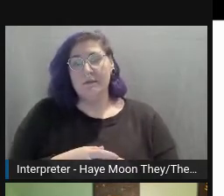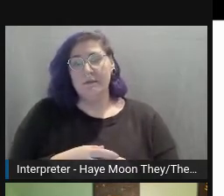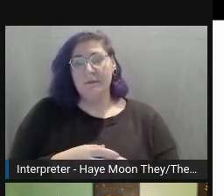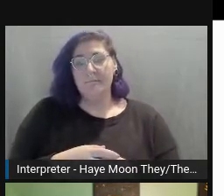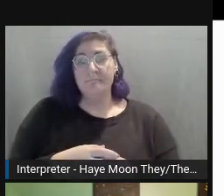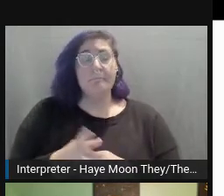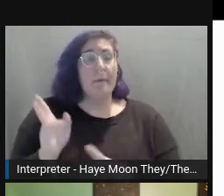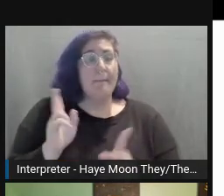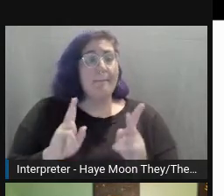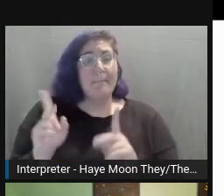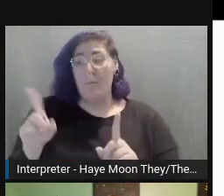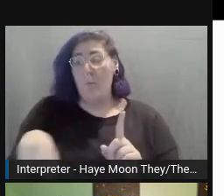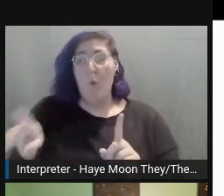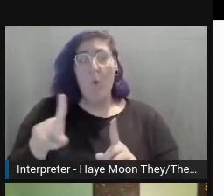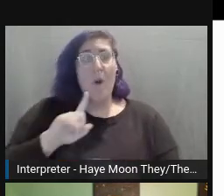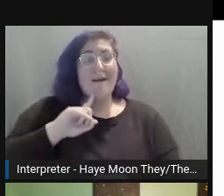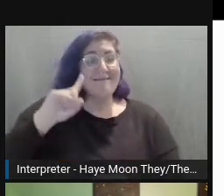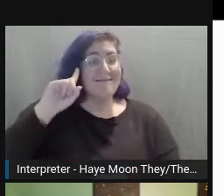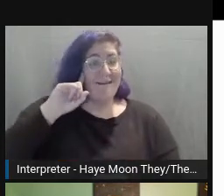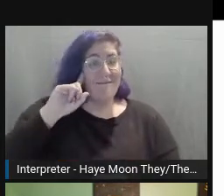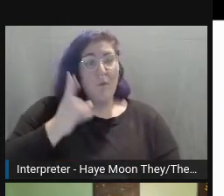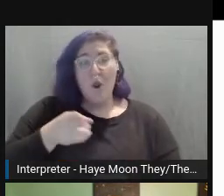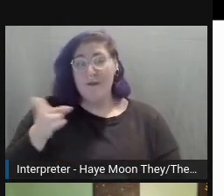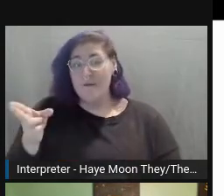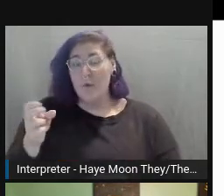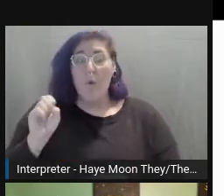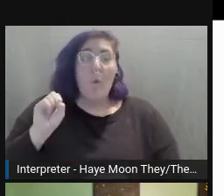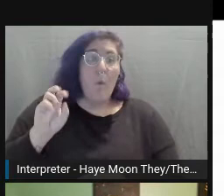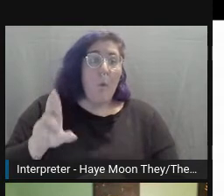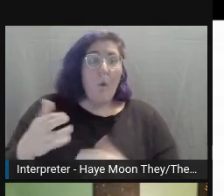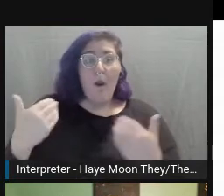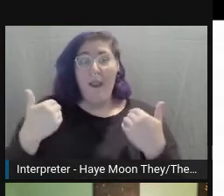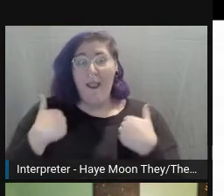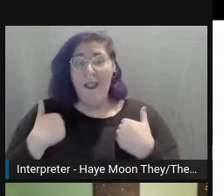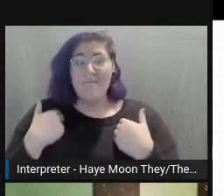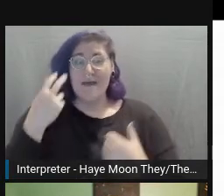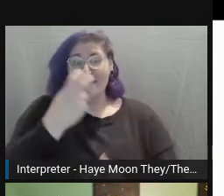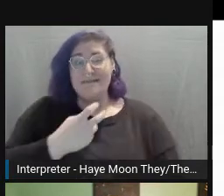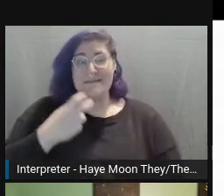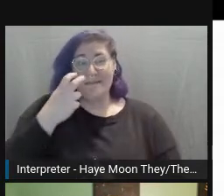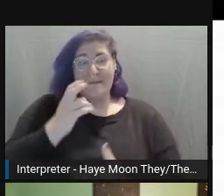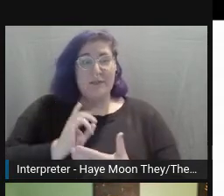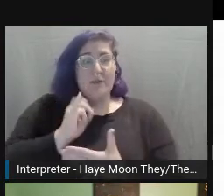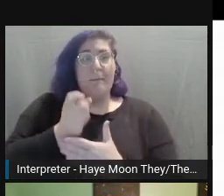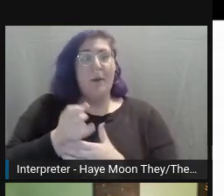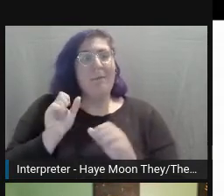Persons who are deaf or hard of hearing or have speech impairments can benefit from accessibility.